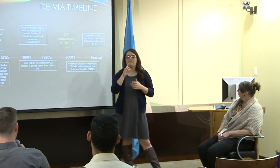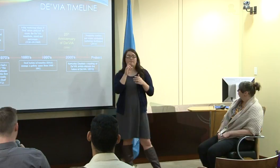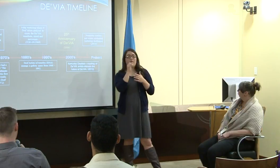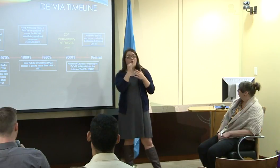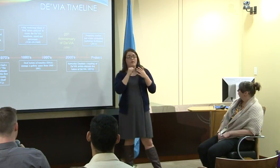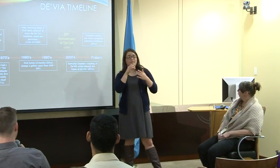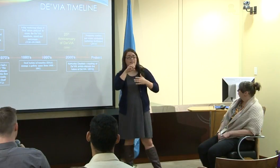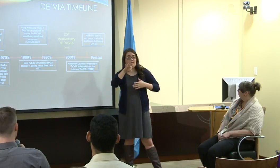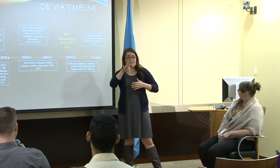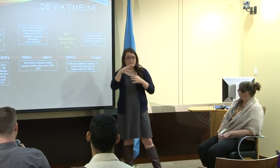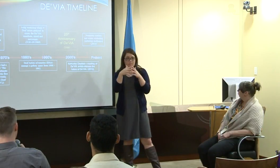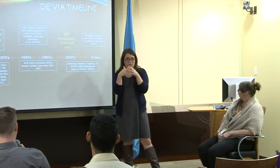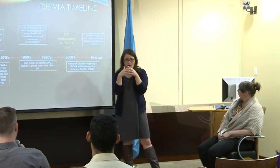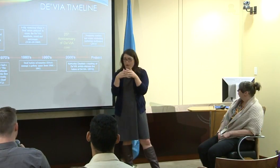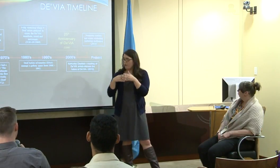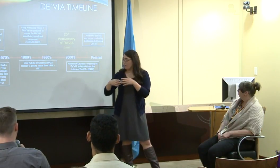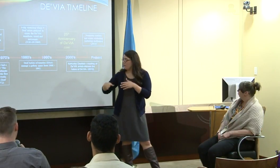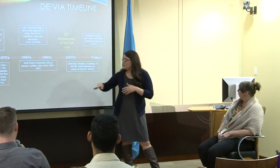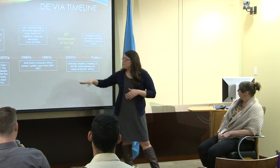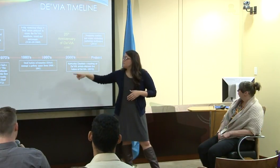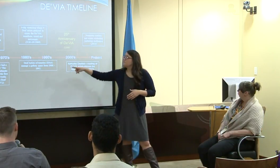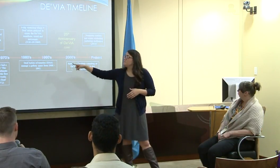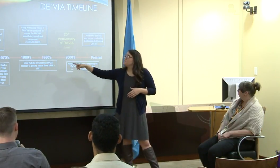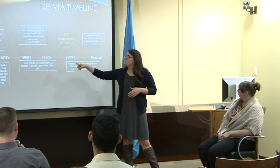Another organization, Deaf Artists of America, DAA,